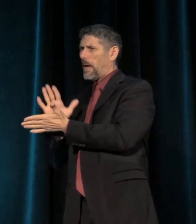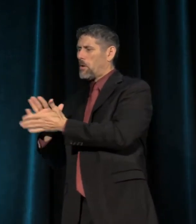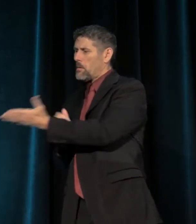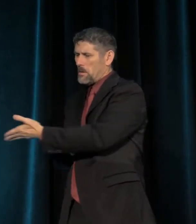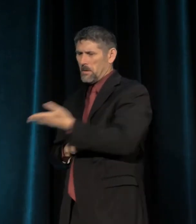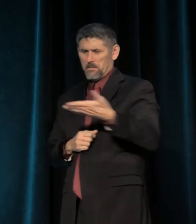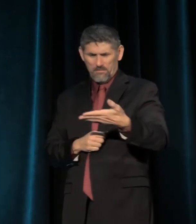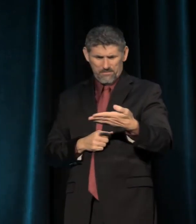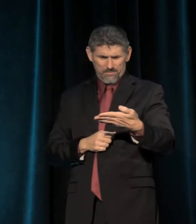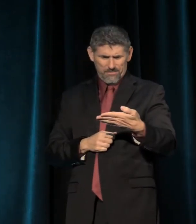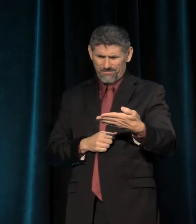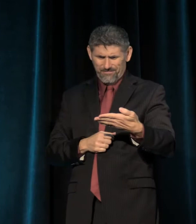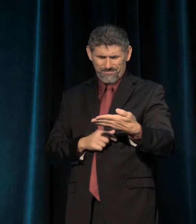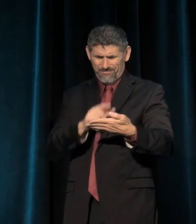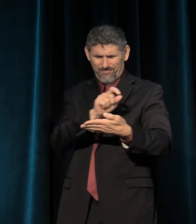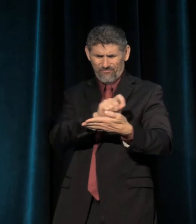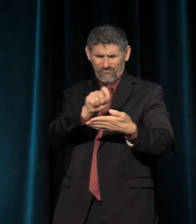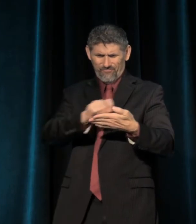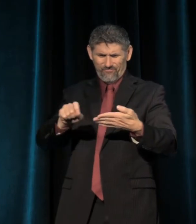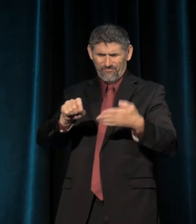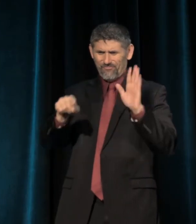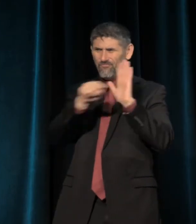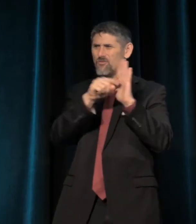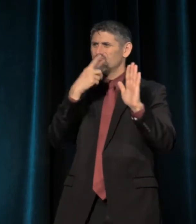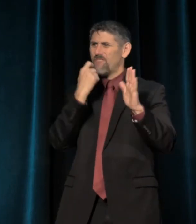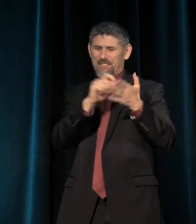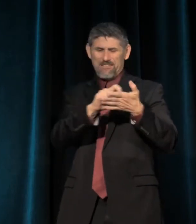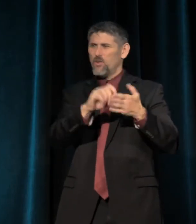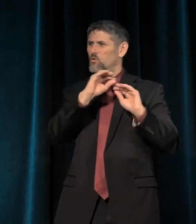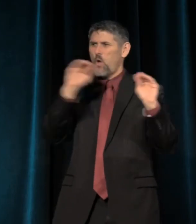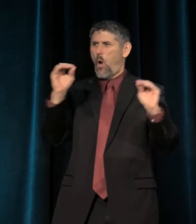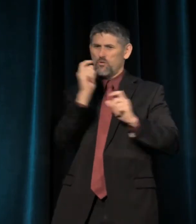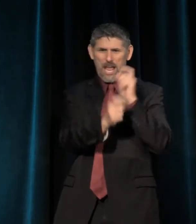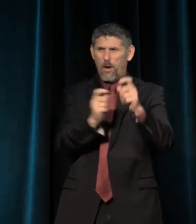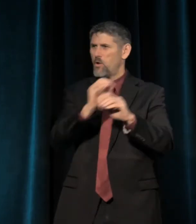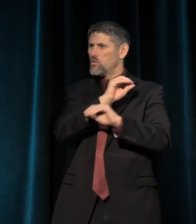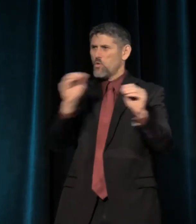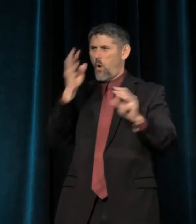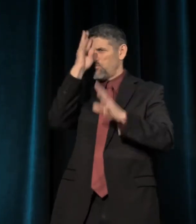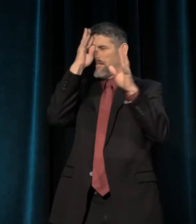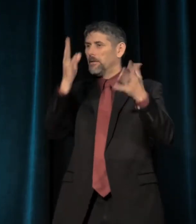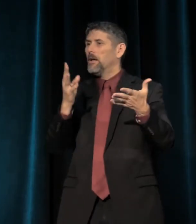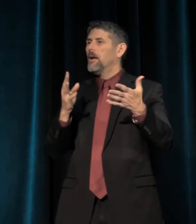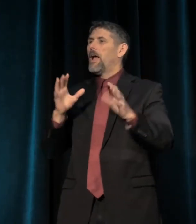"No generosity, no lack of, no imagination." The characters undergo no transformation, right?